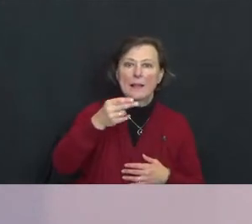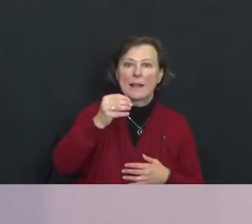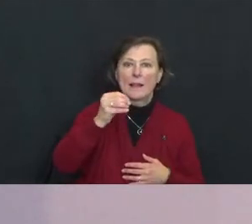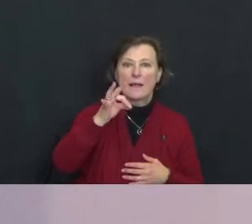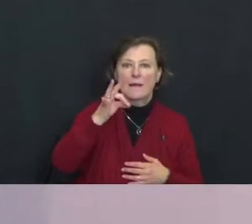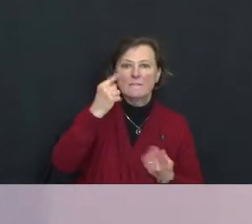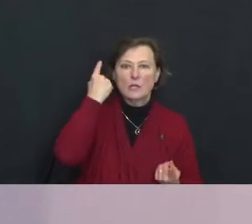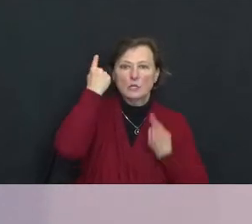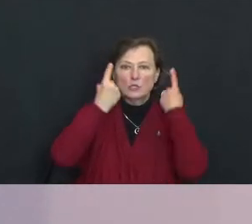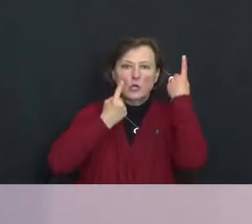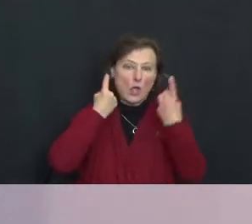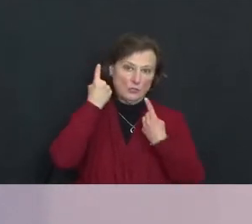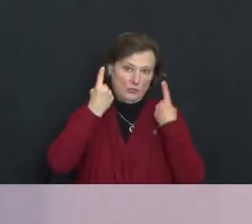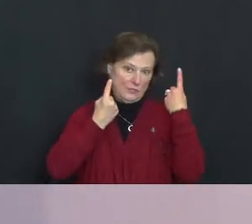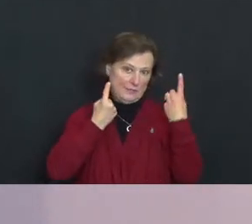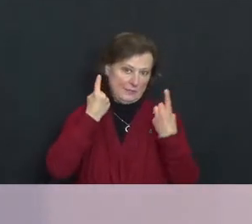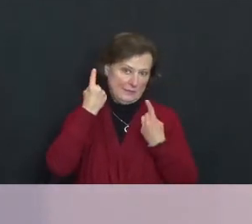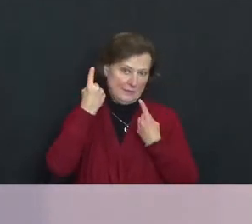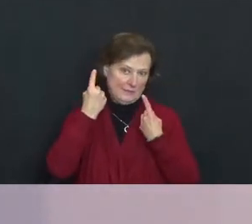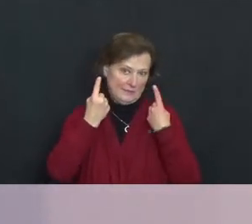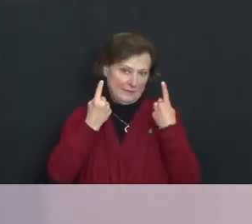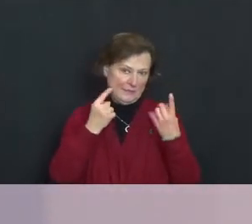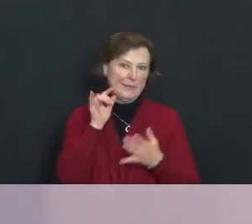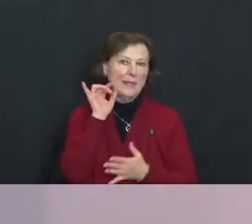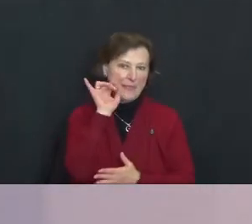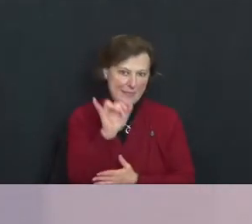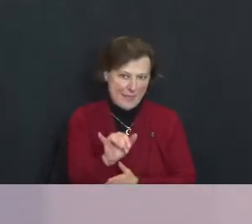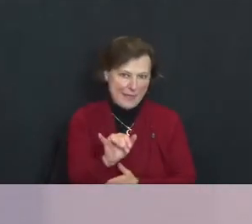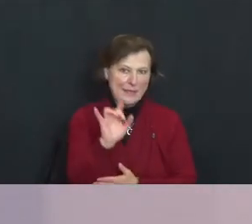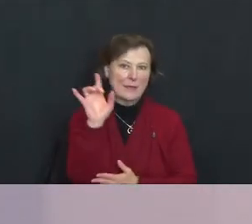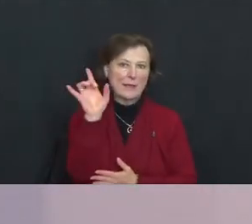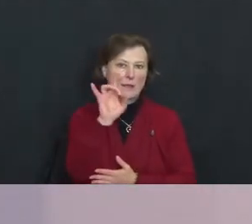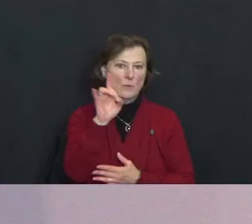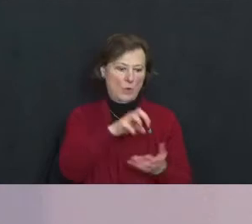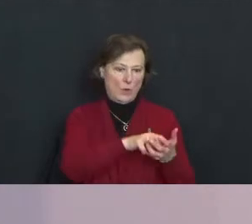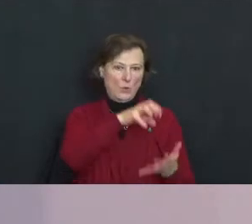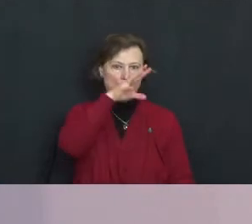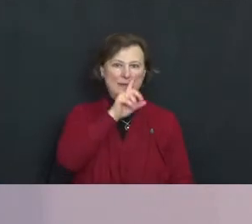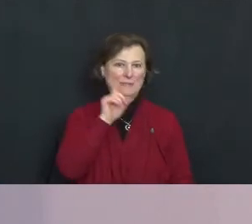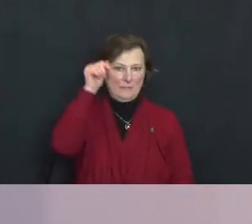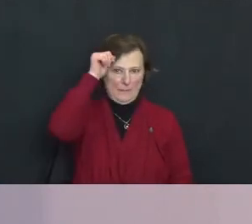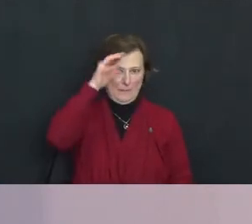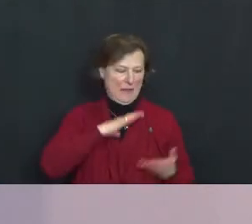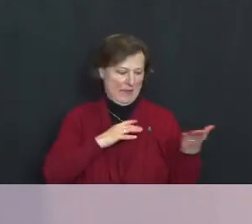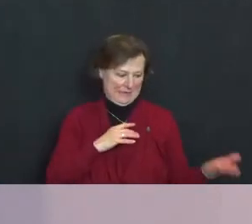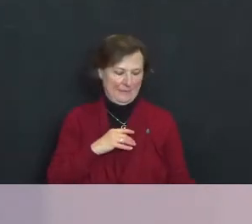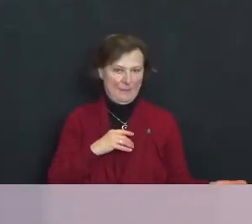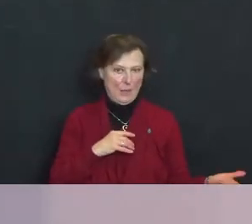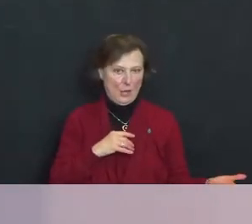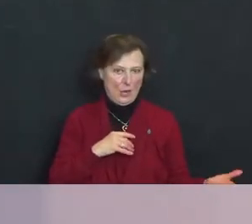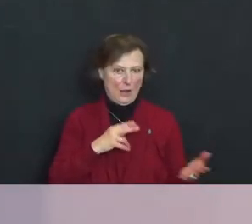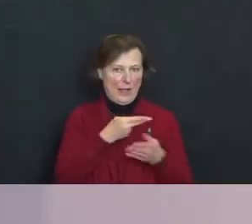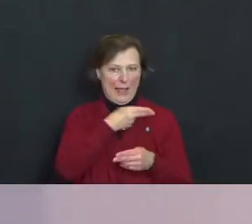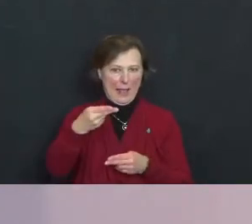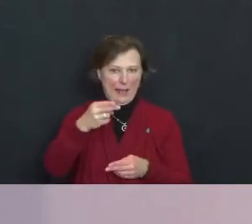that is where the rich man is. It's the hell of conscience.